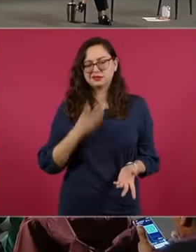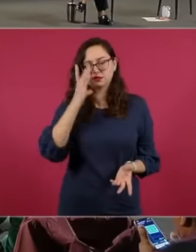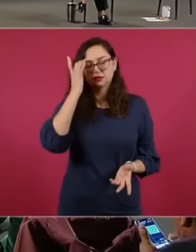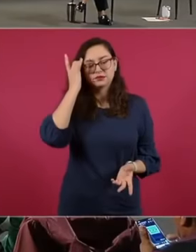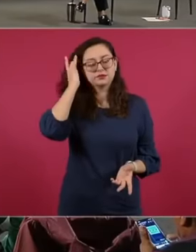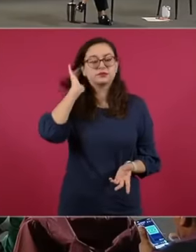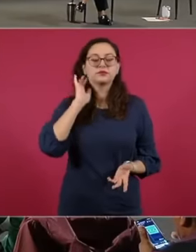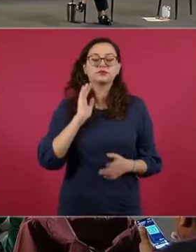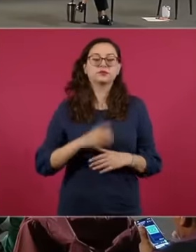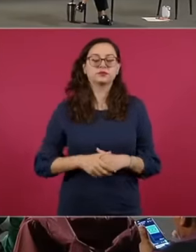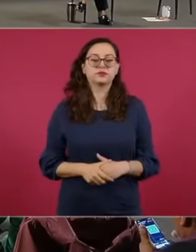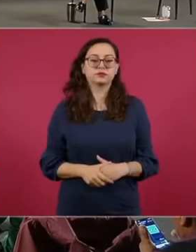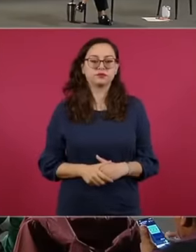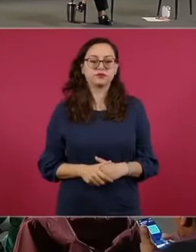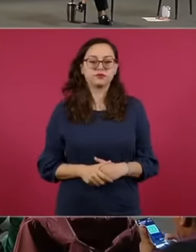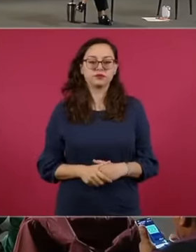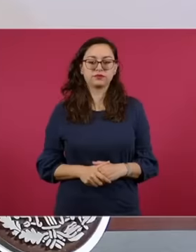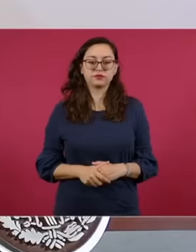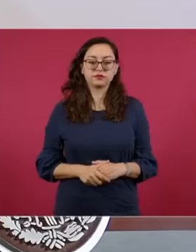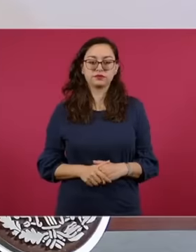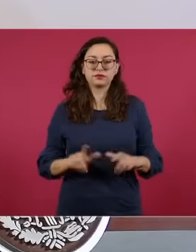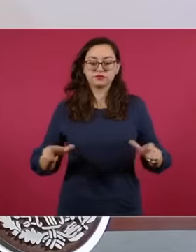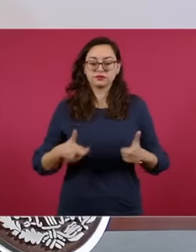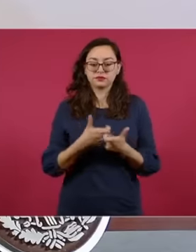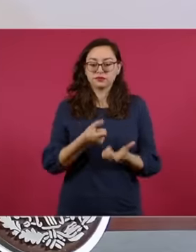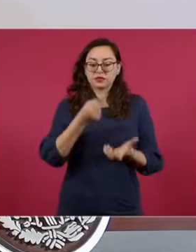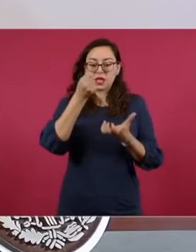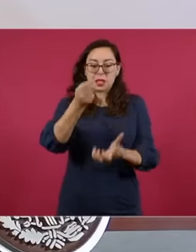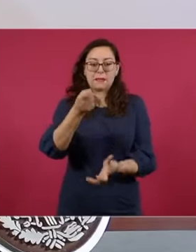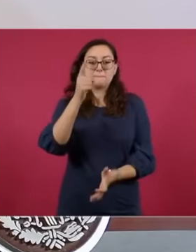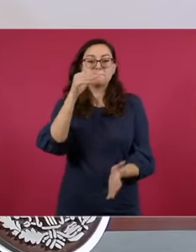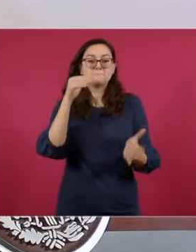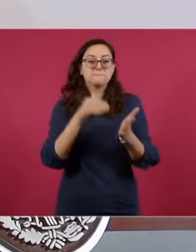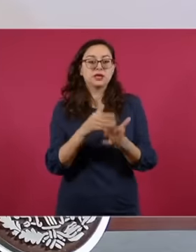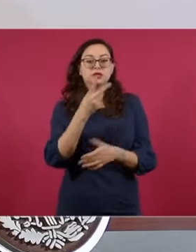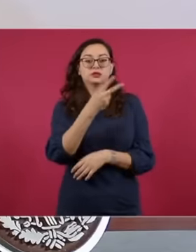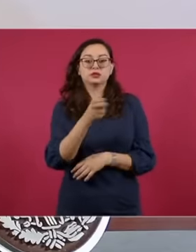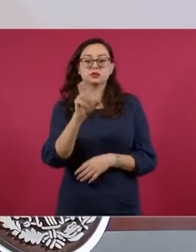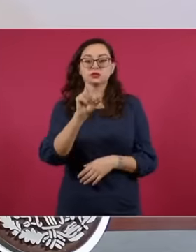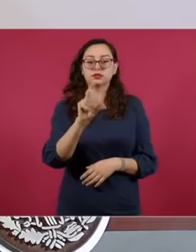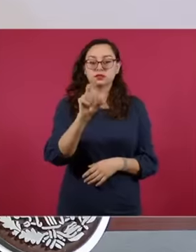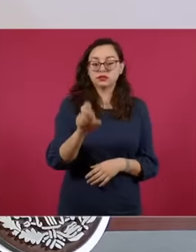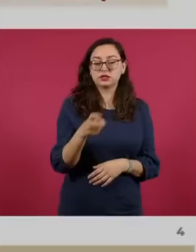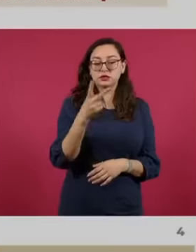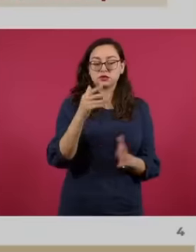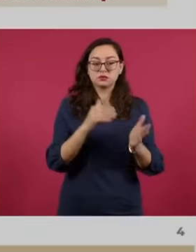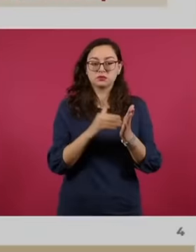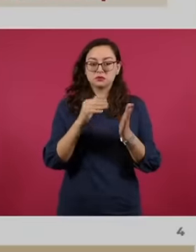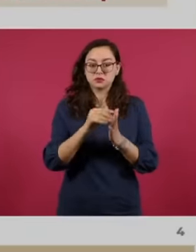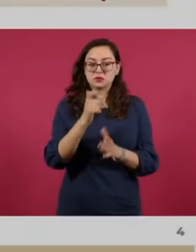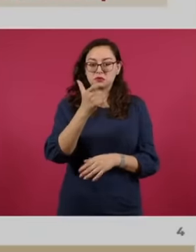reported an exercise of 1,232 million pesos according to public information that in a